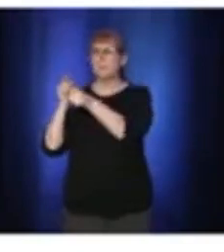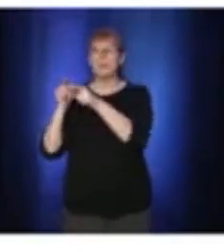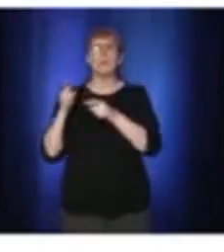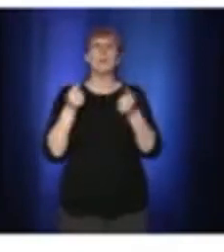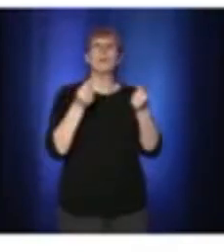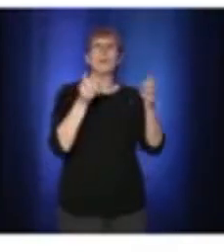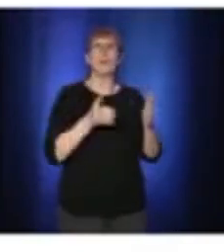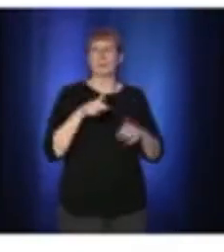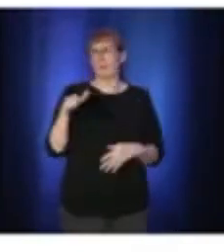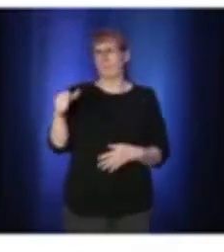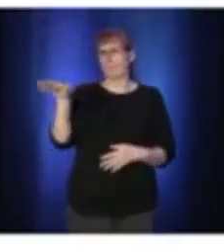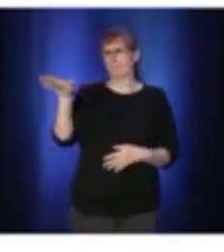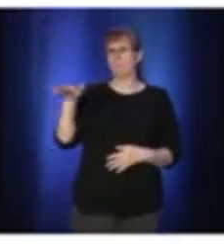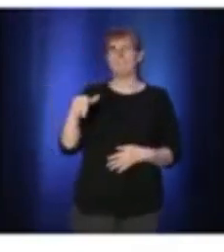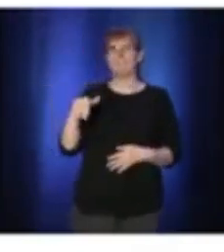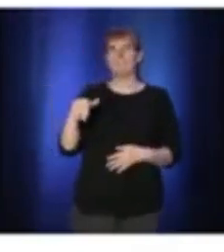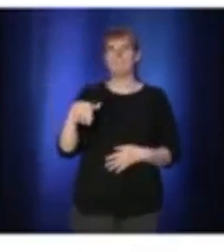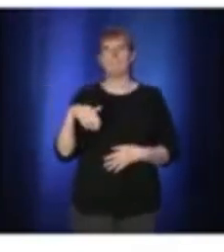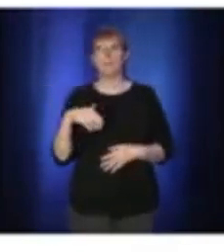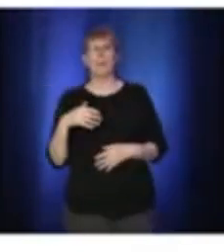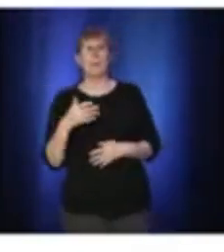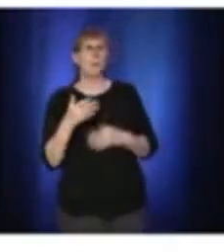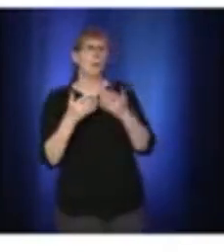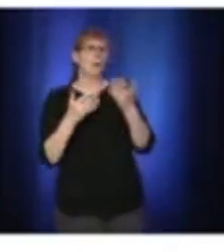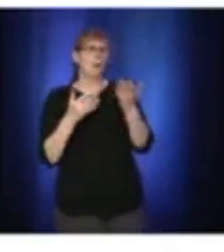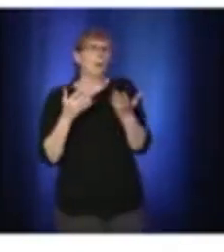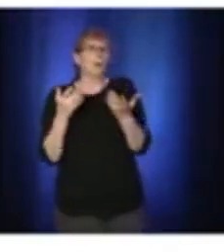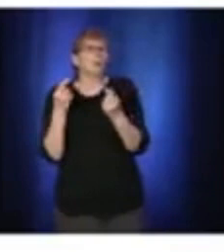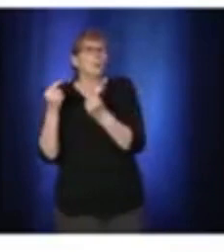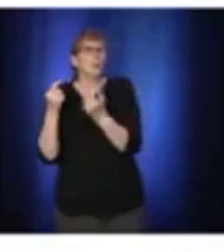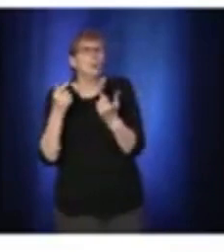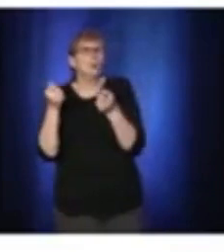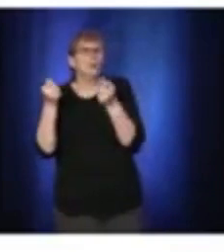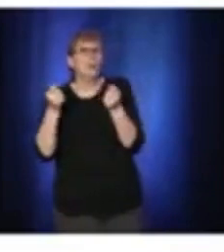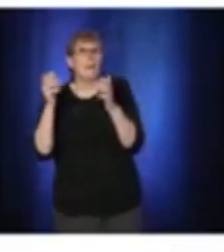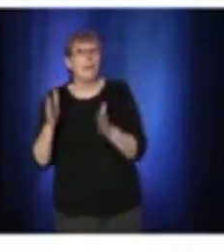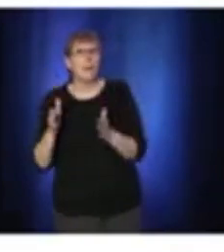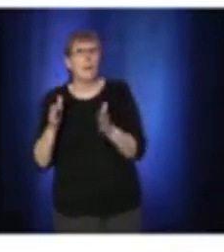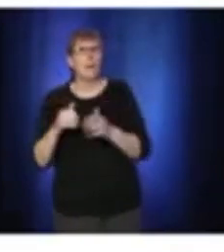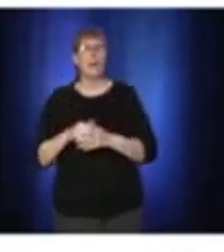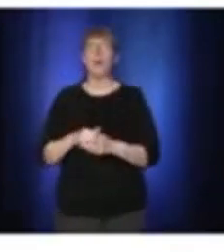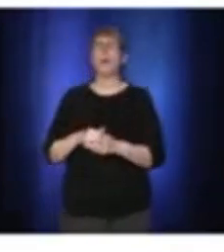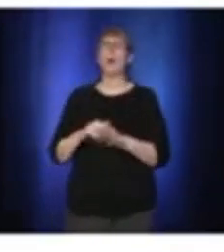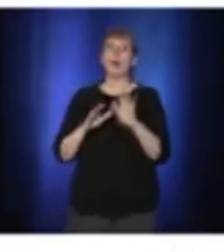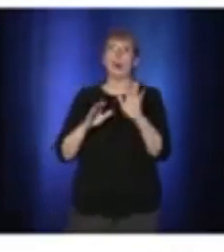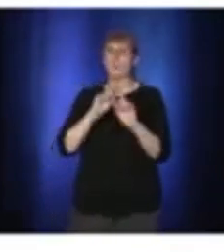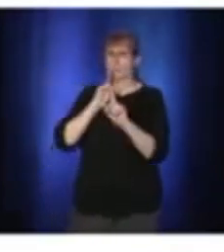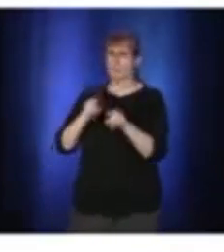"I start not collecting any more money or not assuring that we have a pass" or